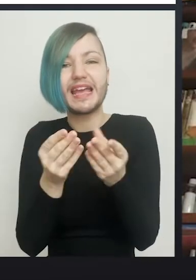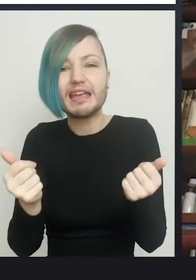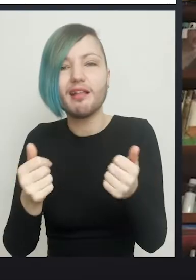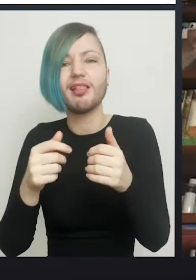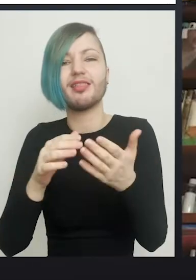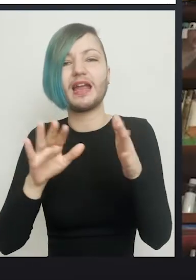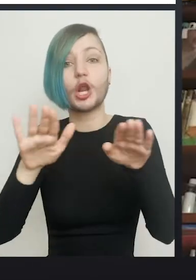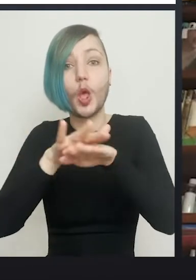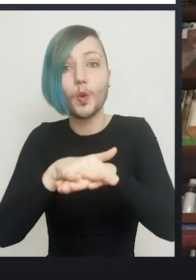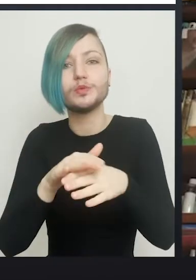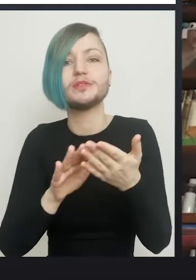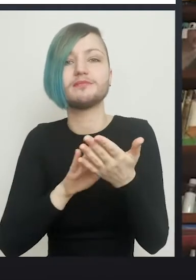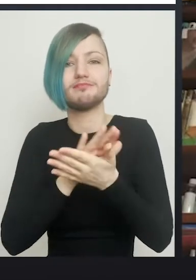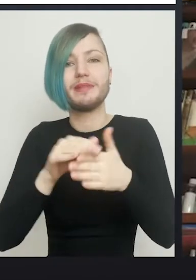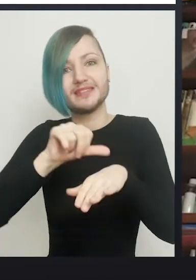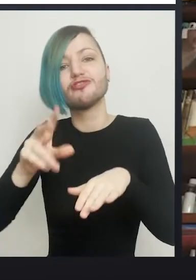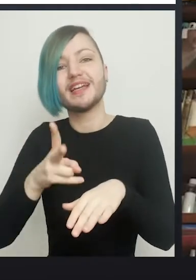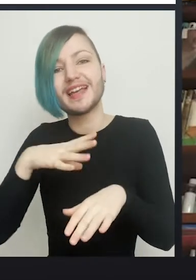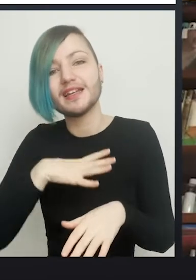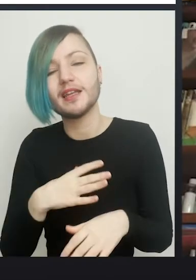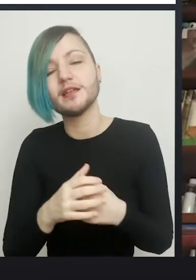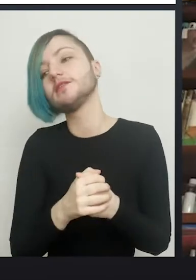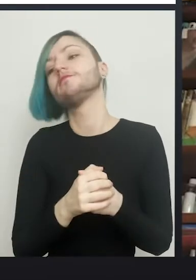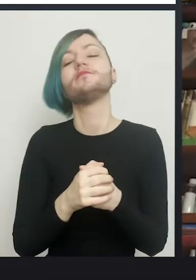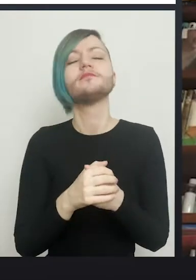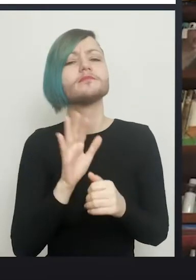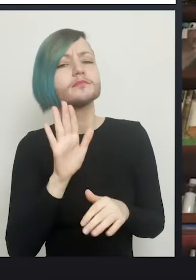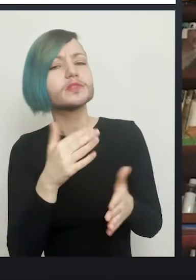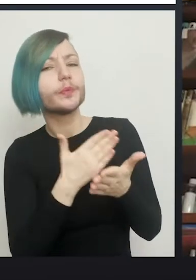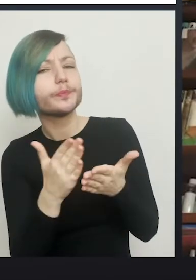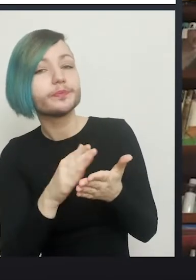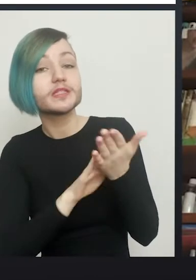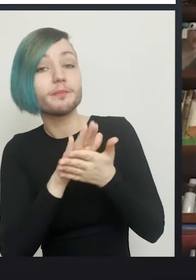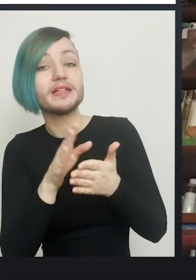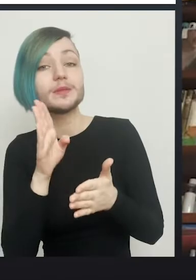And that's the hole people pee through? Where people pee through, yeah.